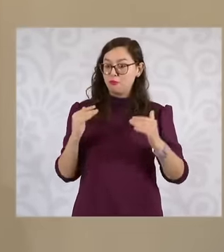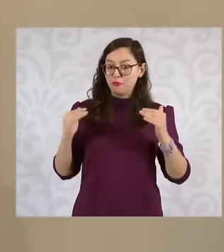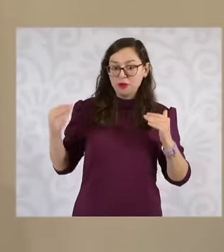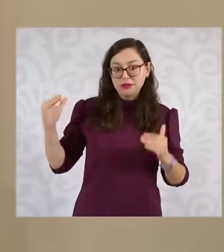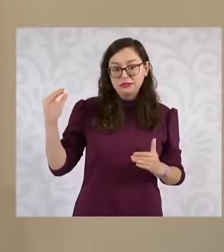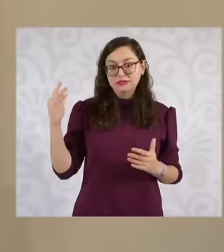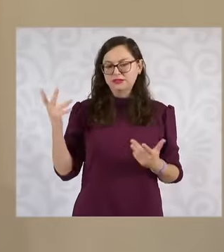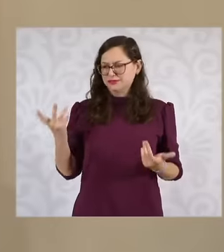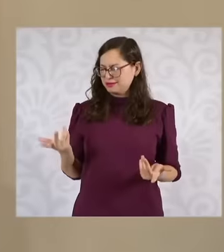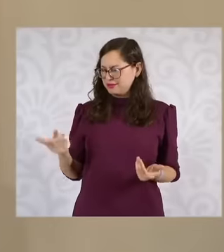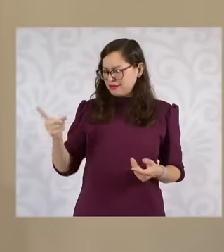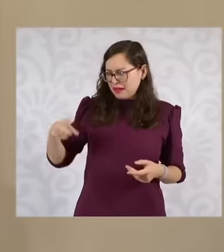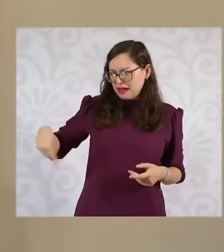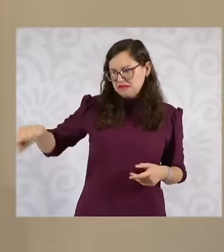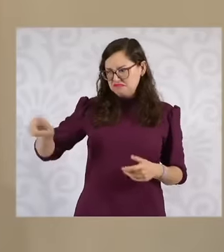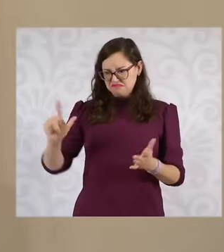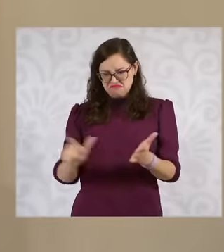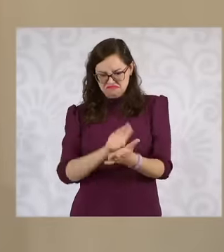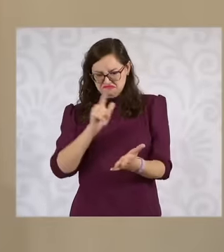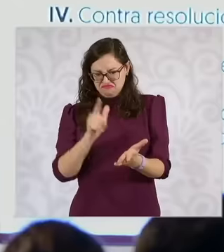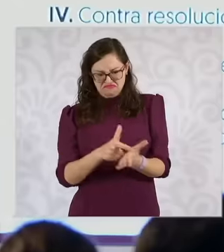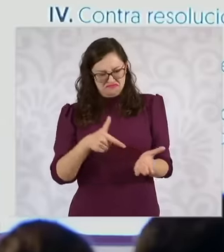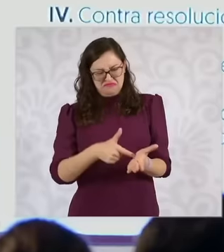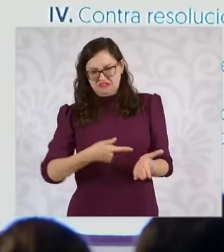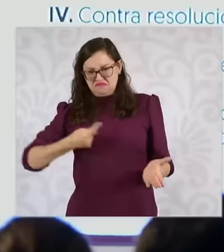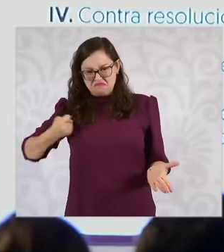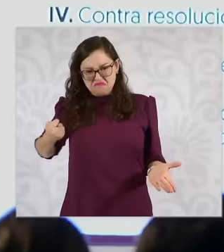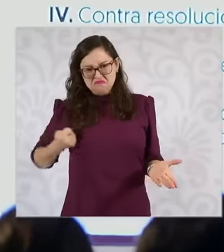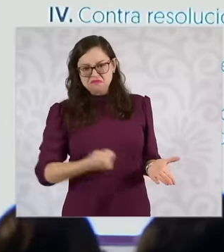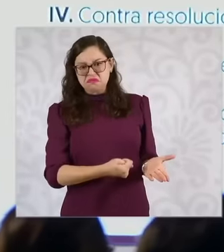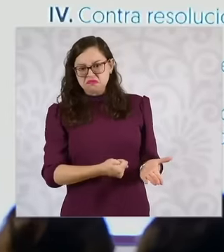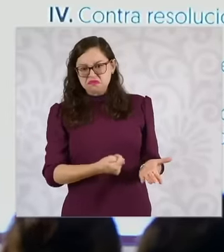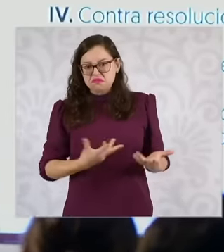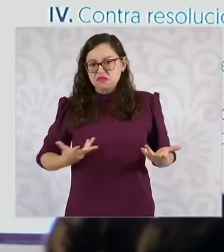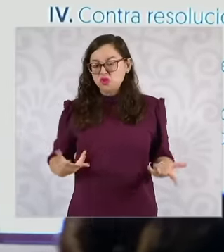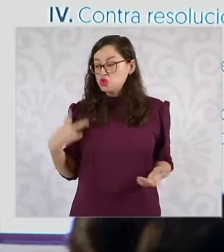defending their own privileges against a decision of the people of